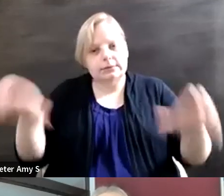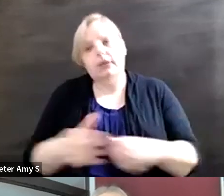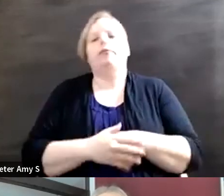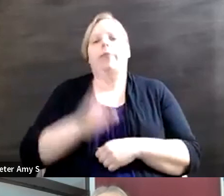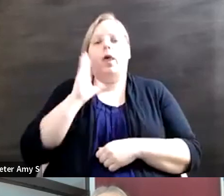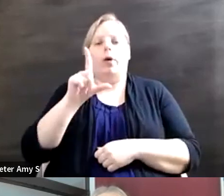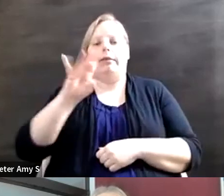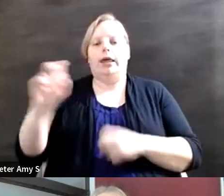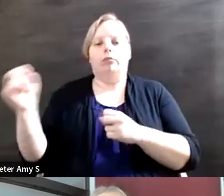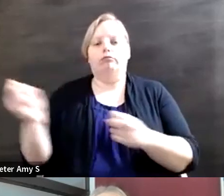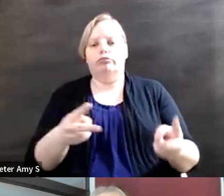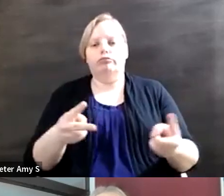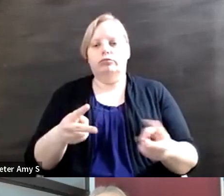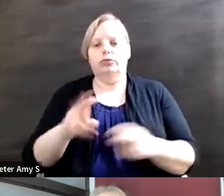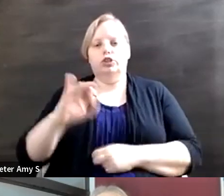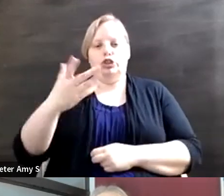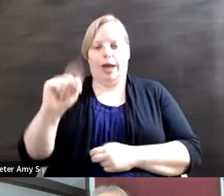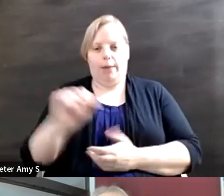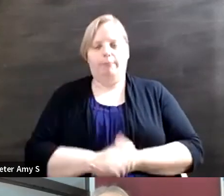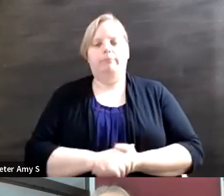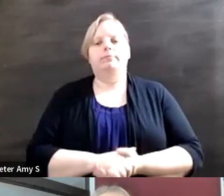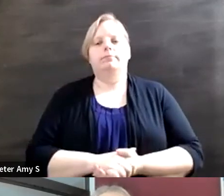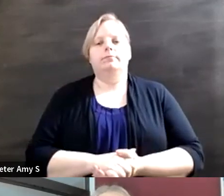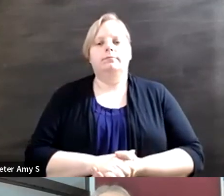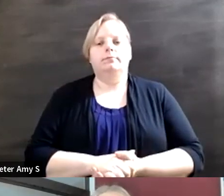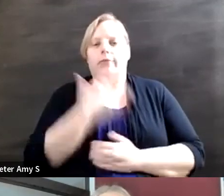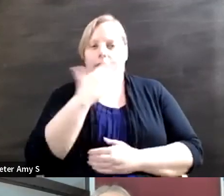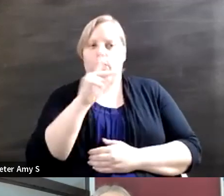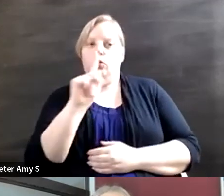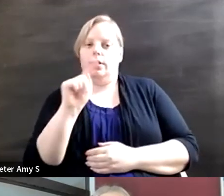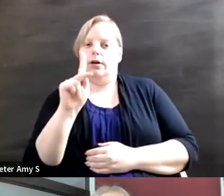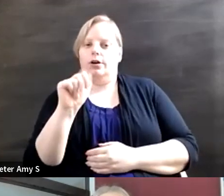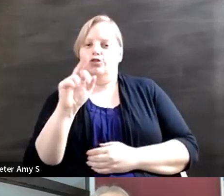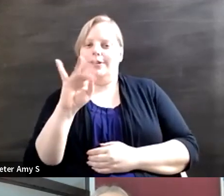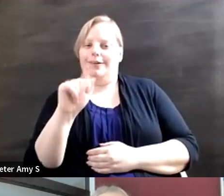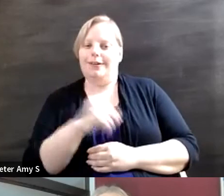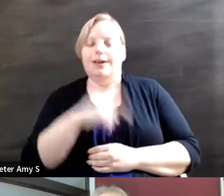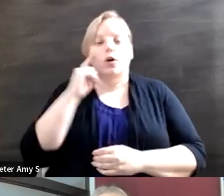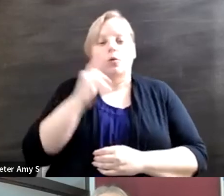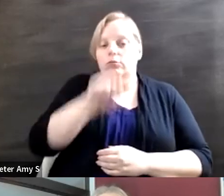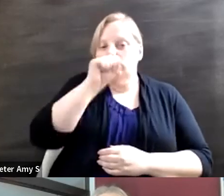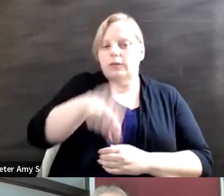the chat or, thank you Katrina, and we would love if you could urge your representative to reaffirm